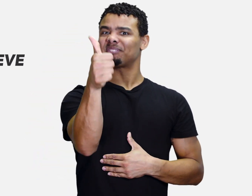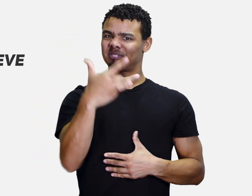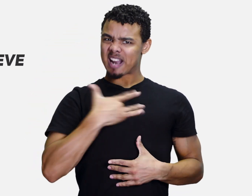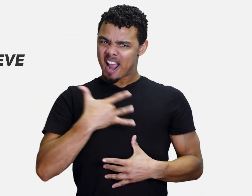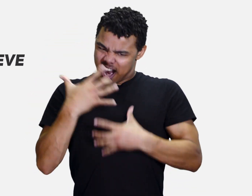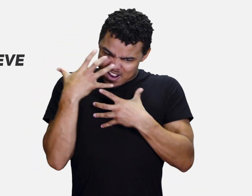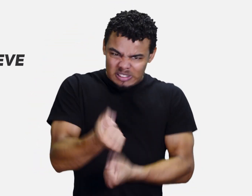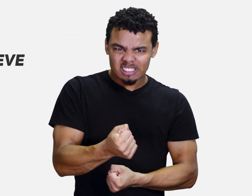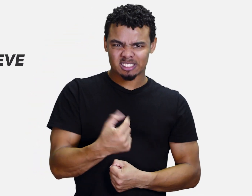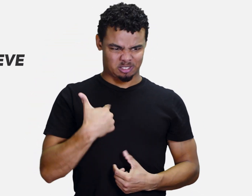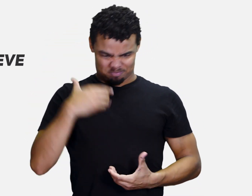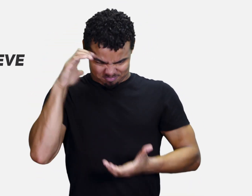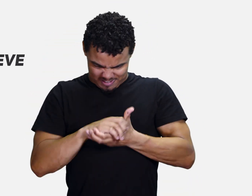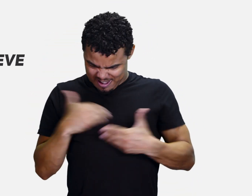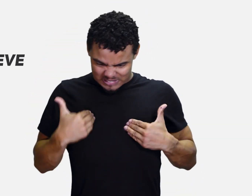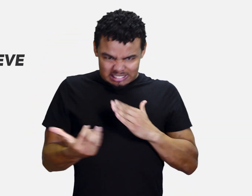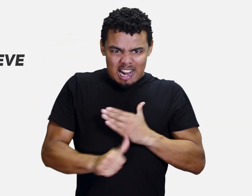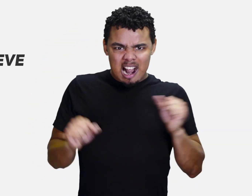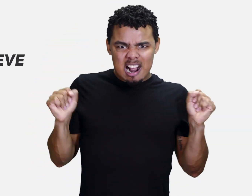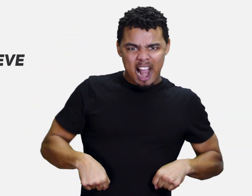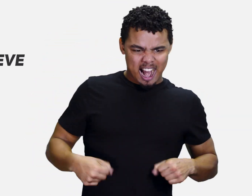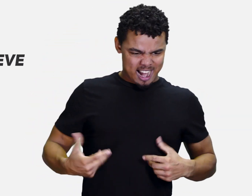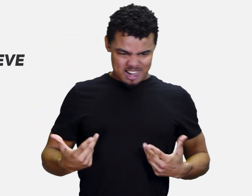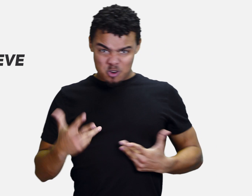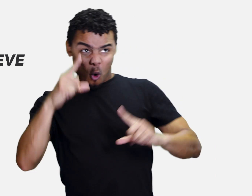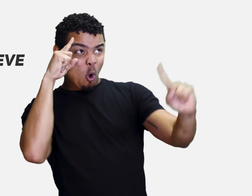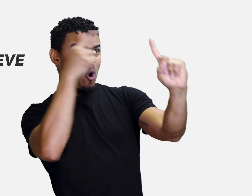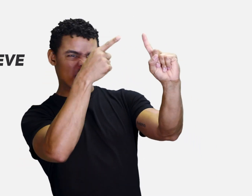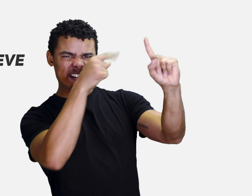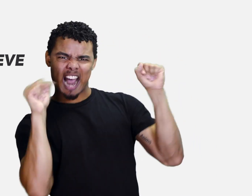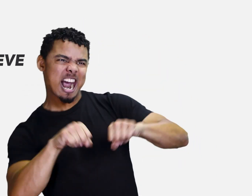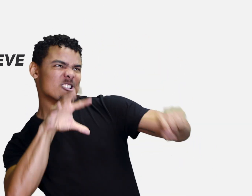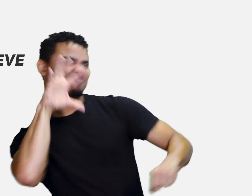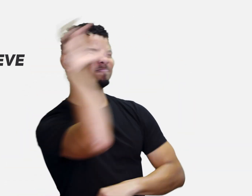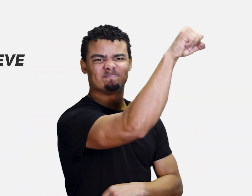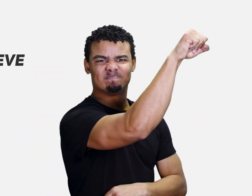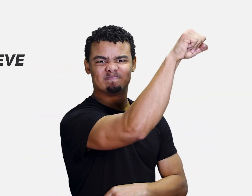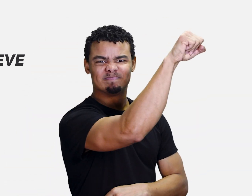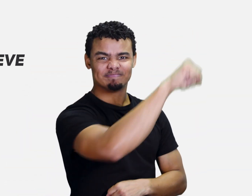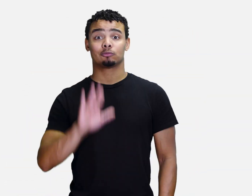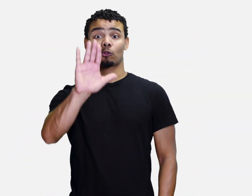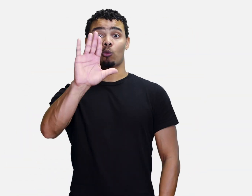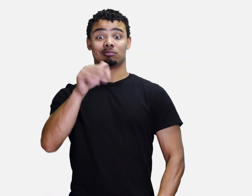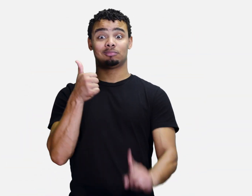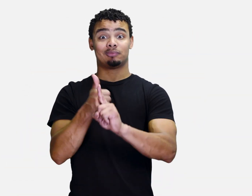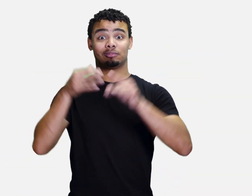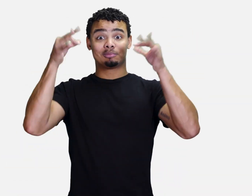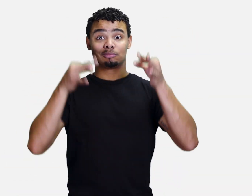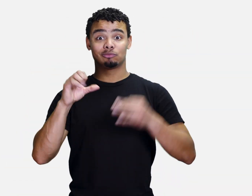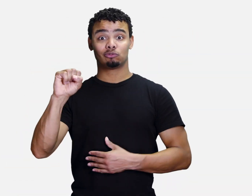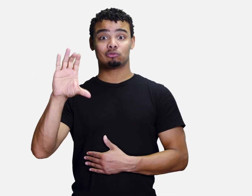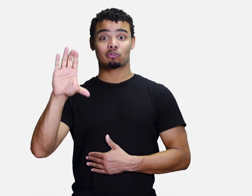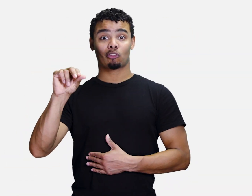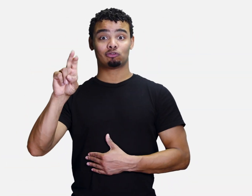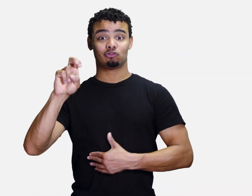Third, believe-- it means feeling confident that you have the skills to achieve the goals that you have set for yourself.